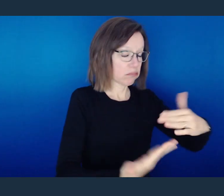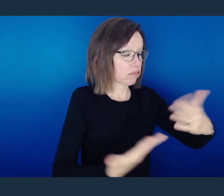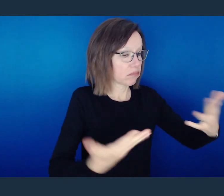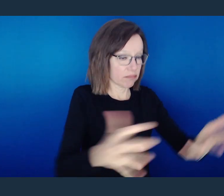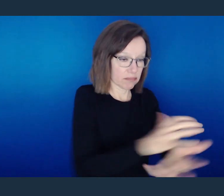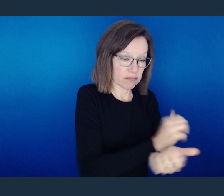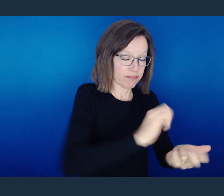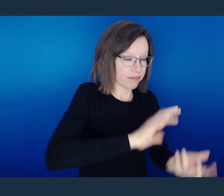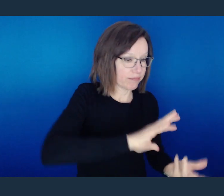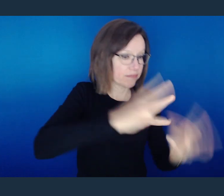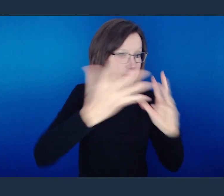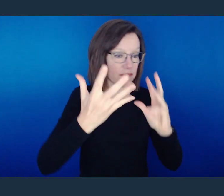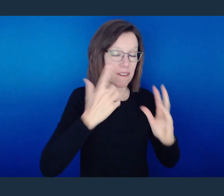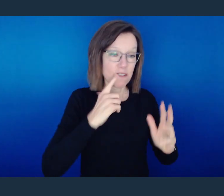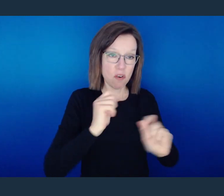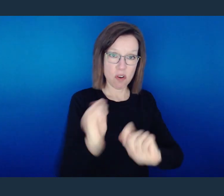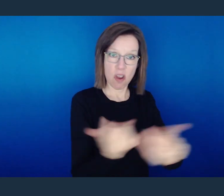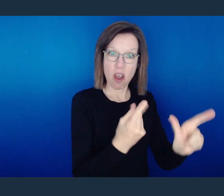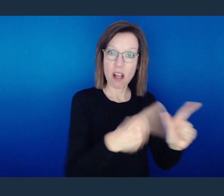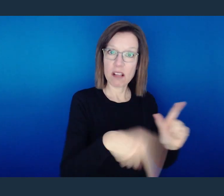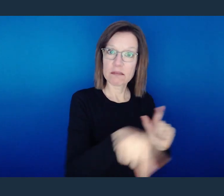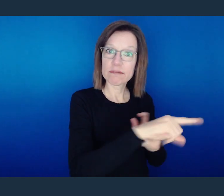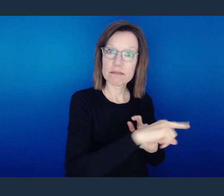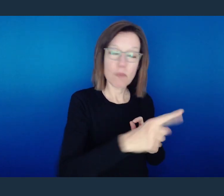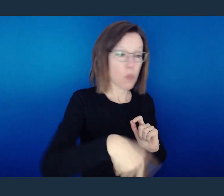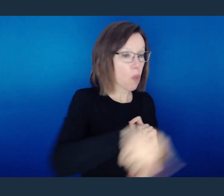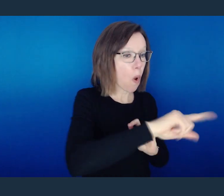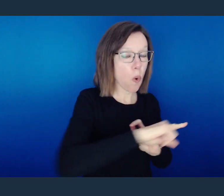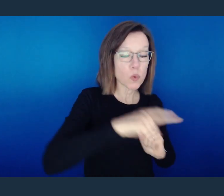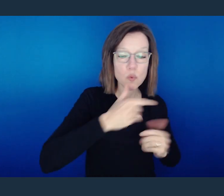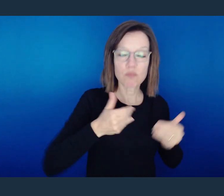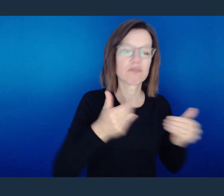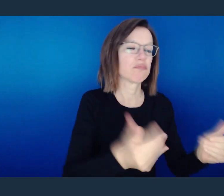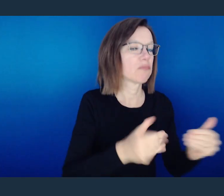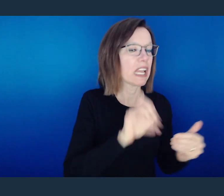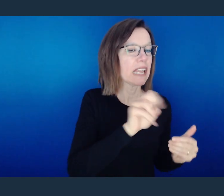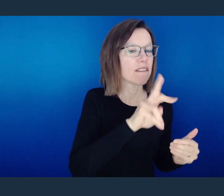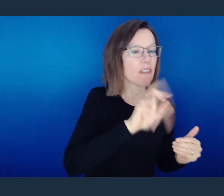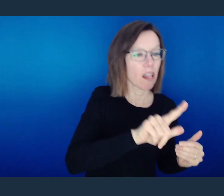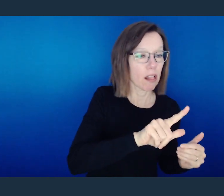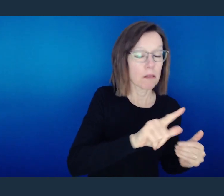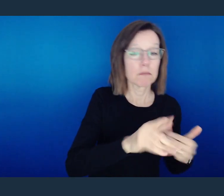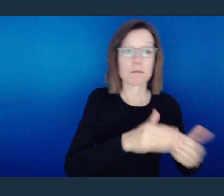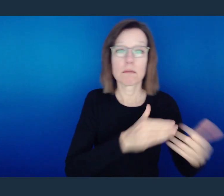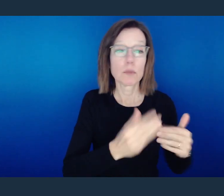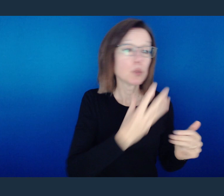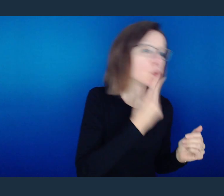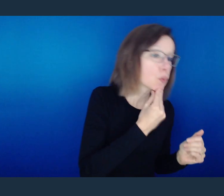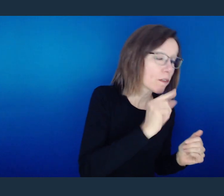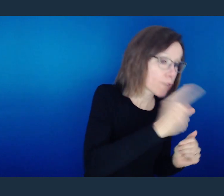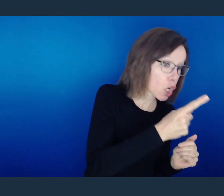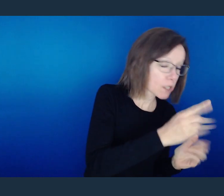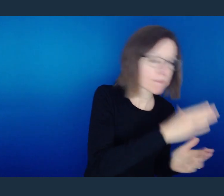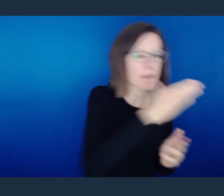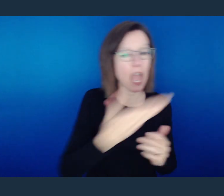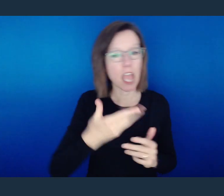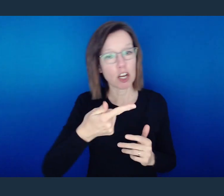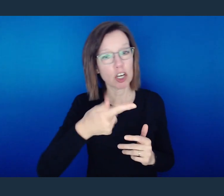There will be tribulation and distress for every human being who does evil, the Jew first